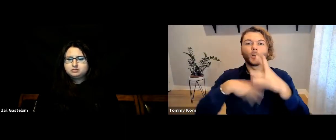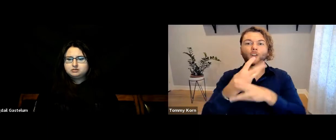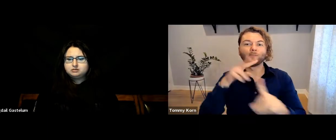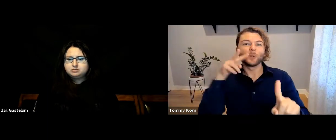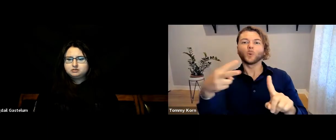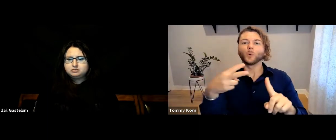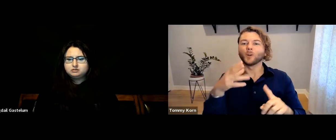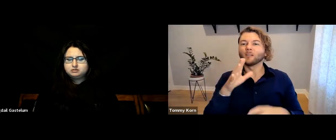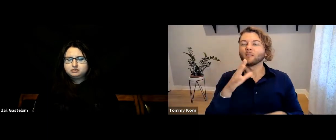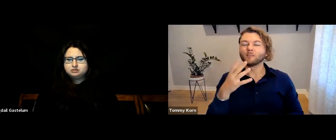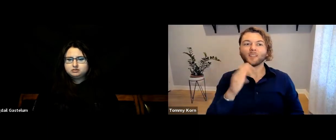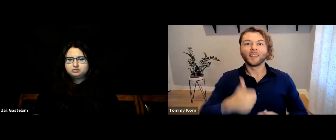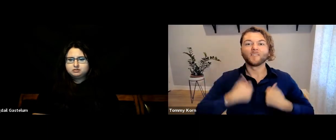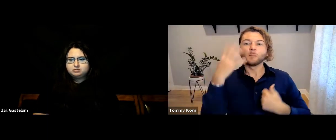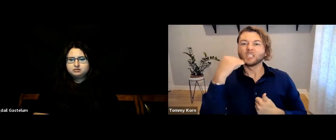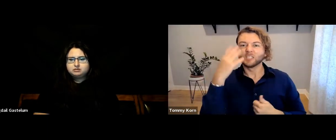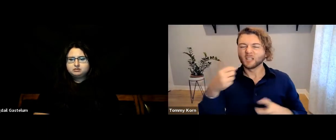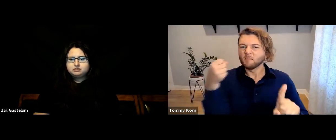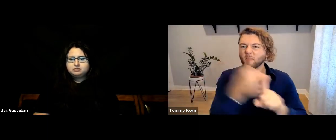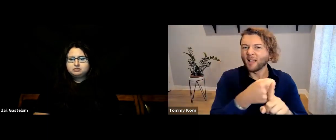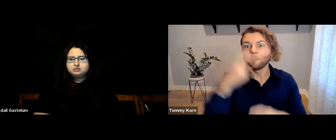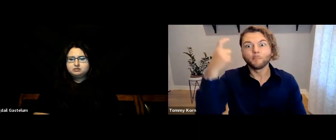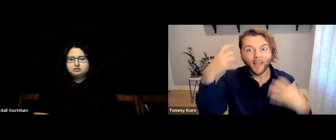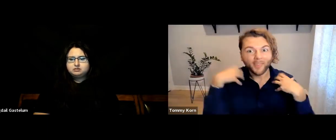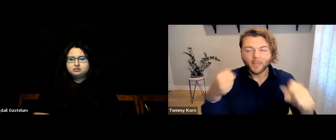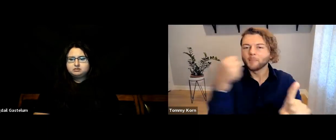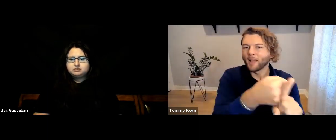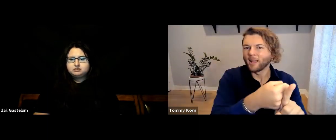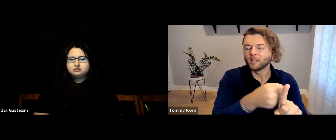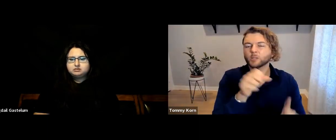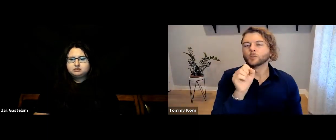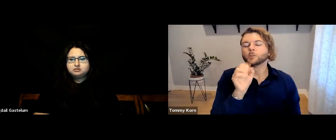their worldview, their life experiences, and even their mental health.